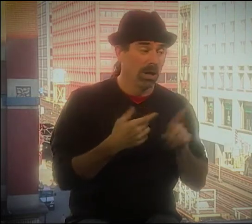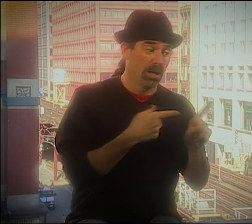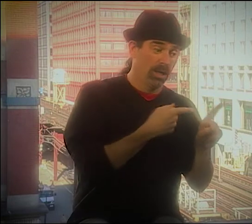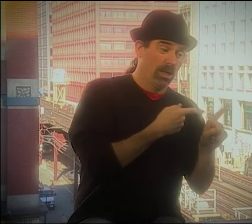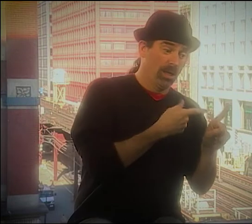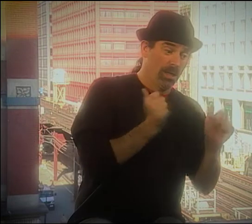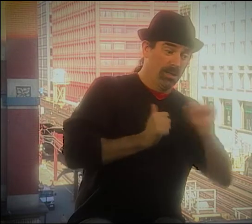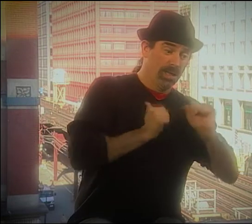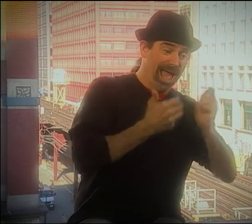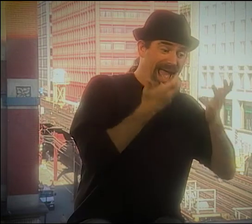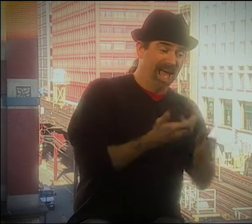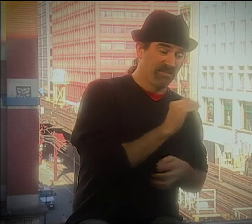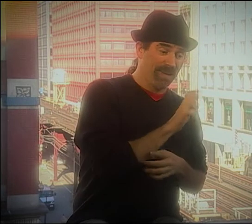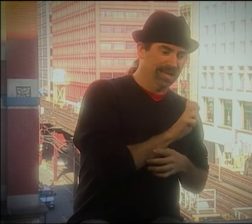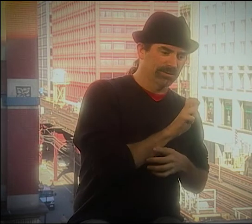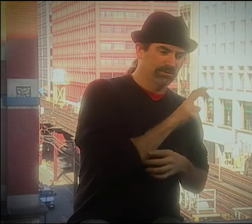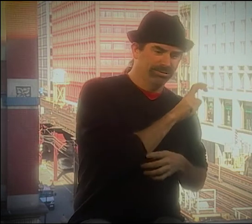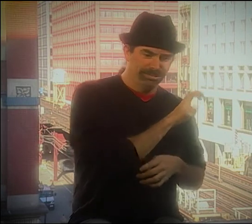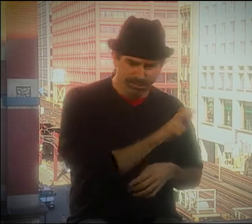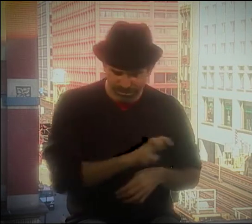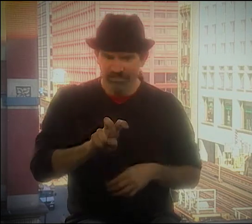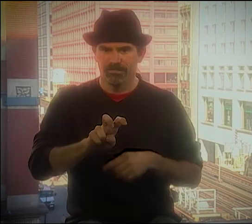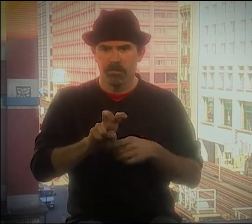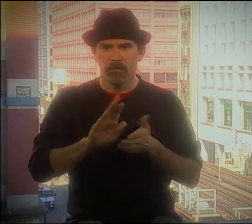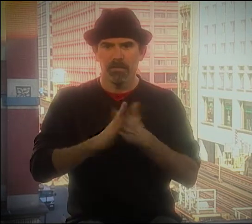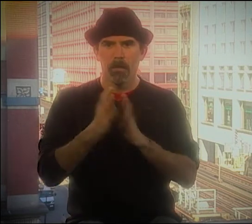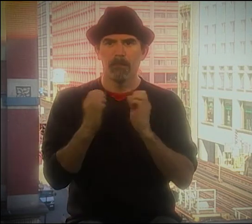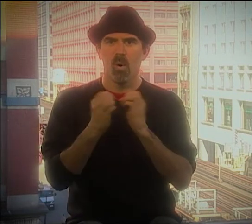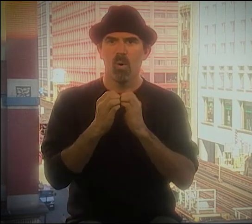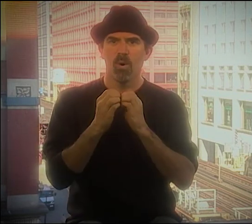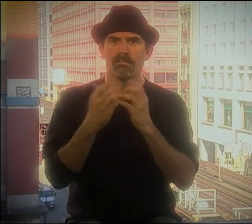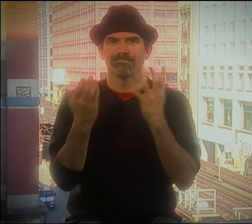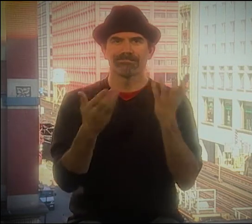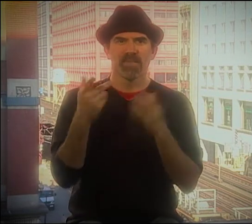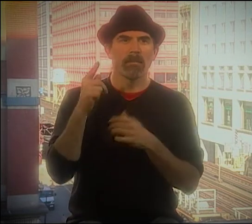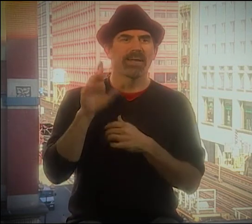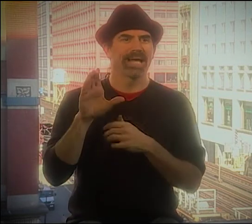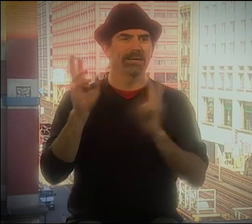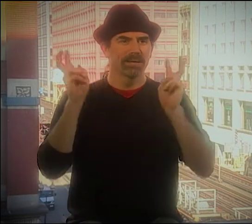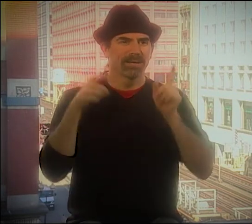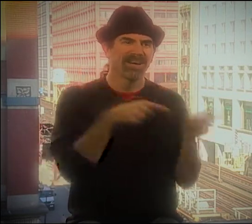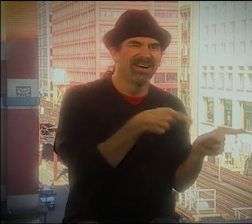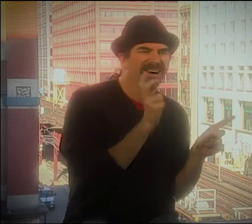YOU KNOW, I REMEMBER WE DID ALL KINDS OF DIFFERENT ACTS. YOU KNOW, WE HAD THE HEAVY METAL ACT THAT WAS PRIVATE.